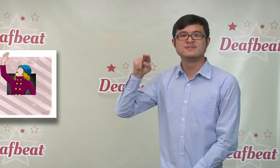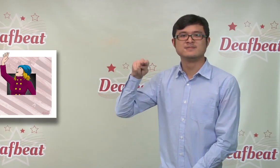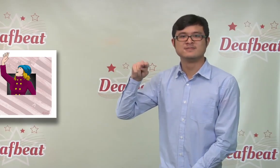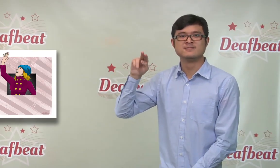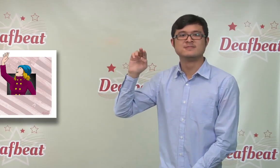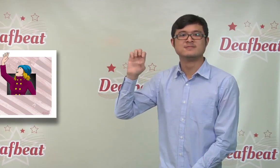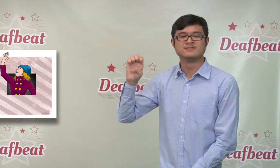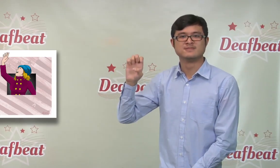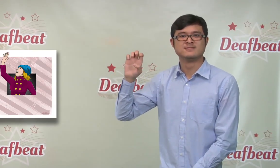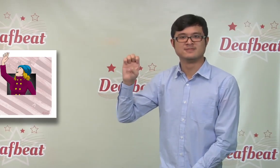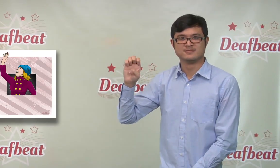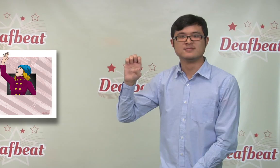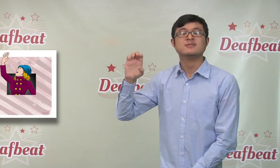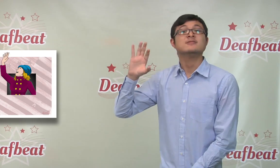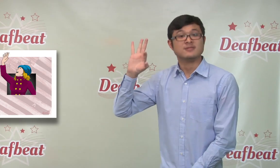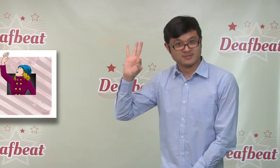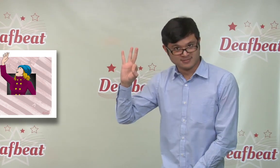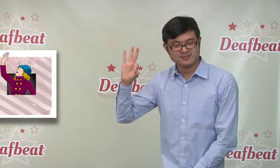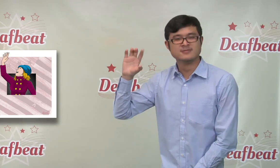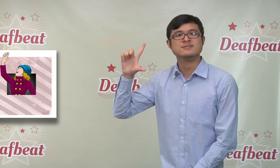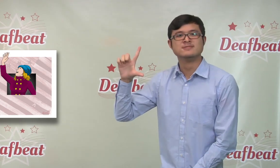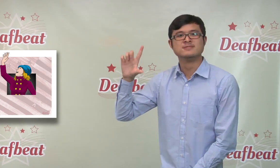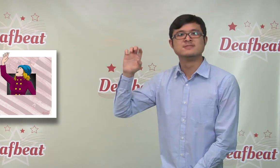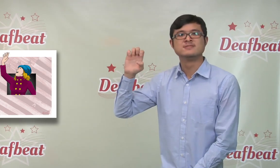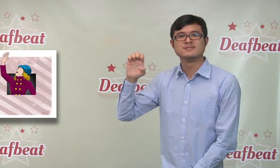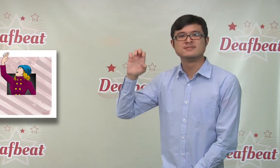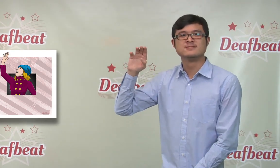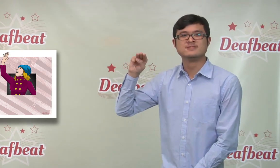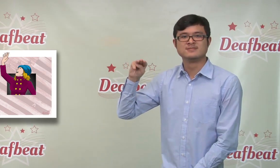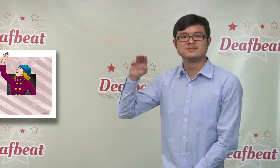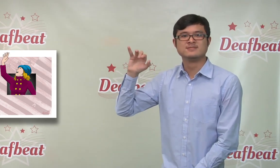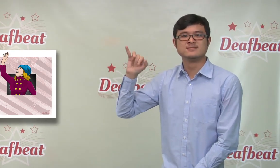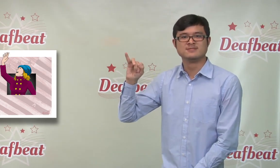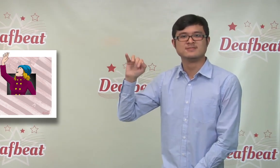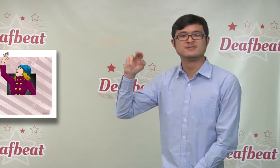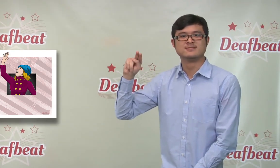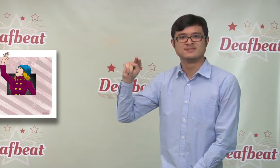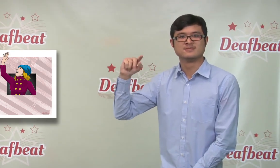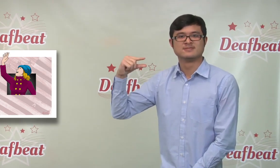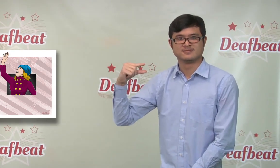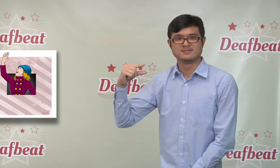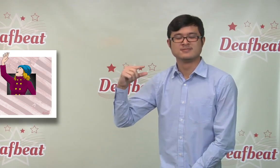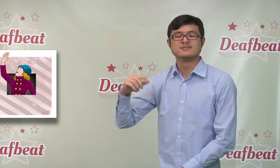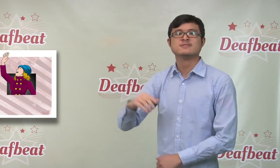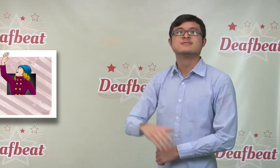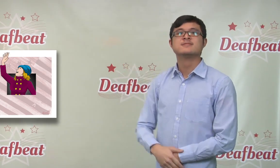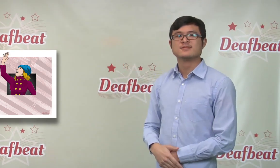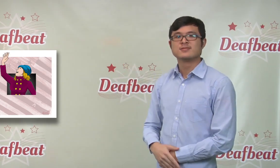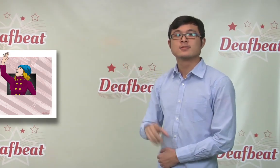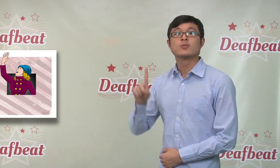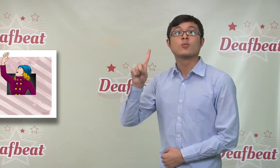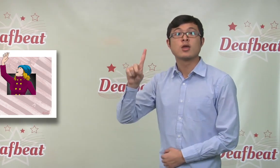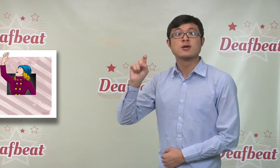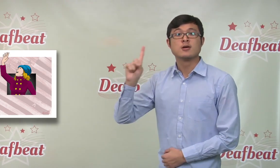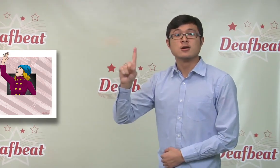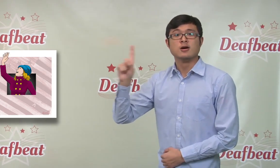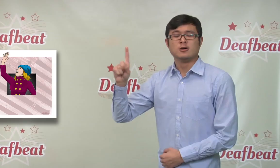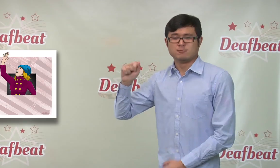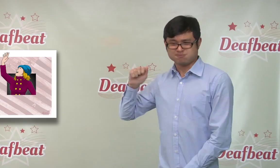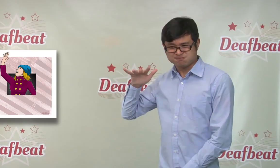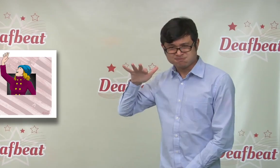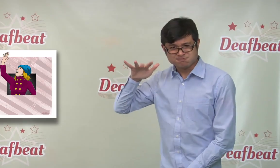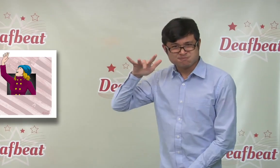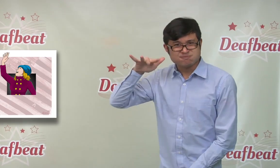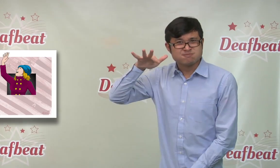million viewers watched 5 seconds of Amber Zion’s